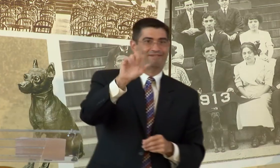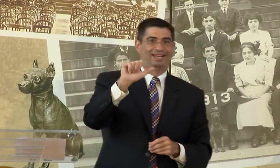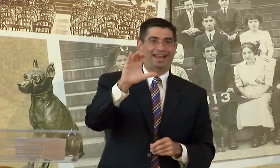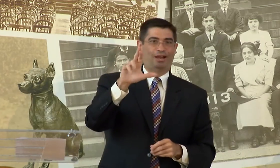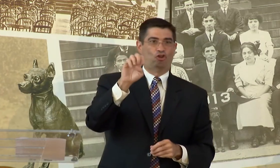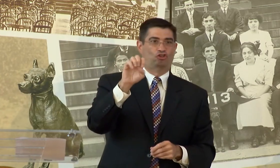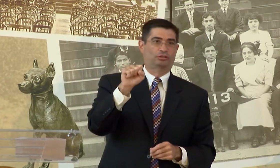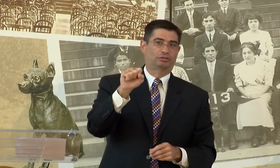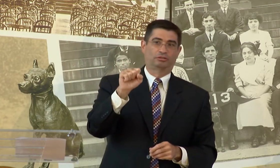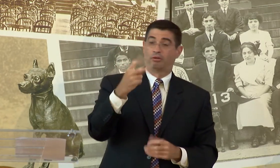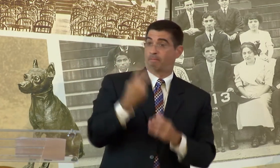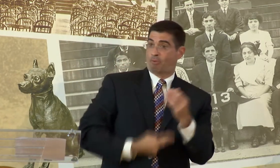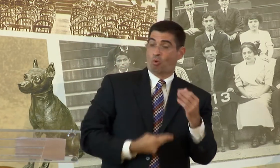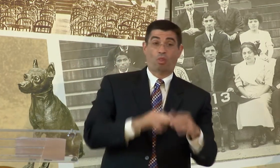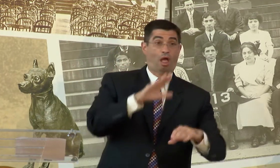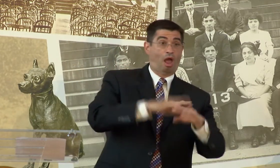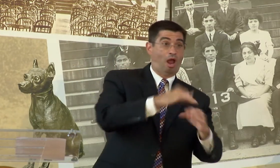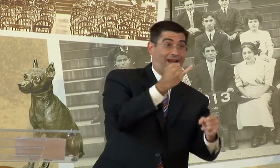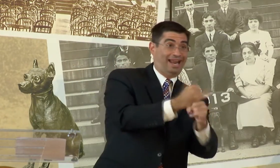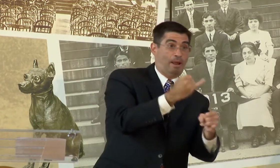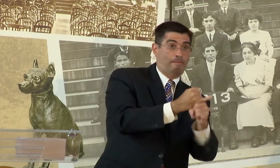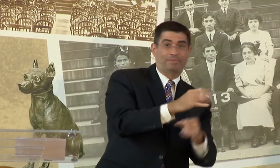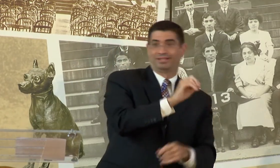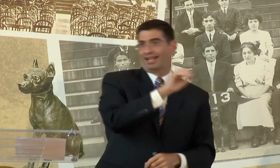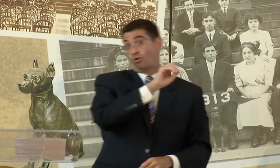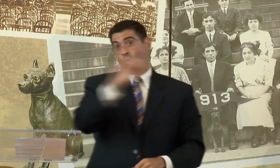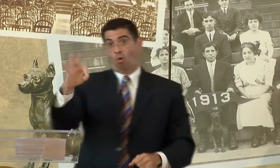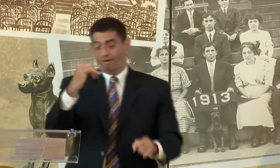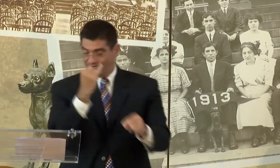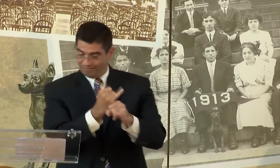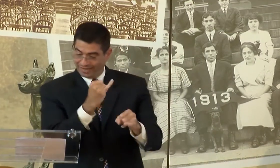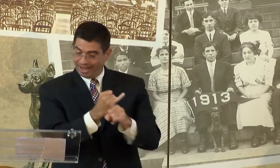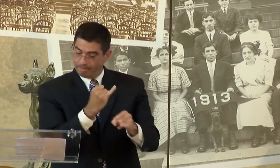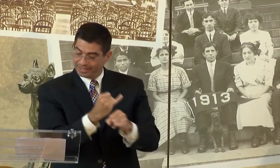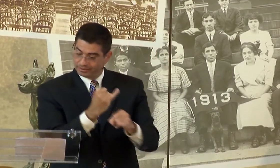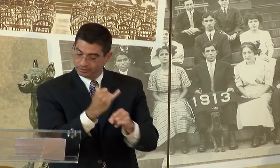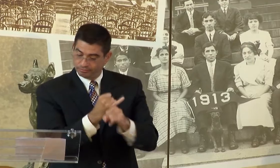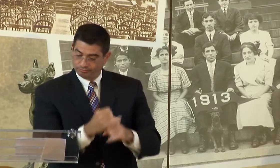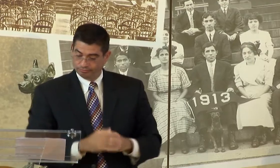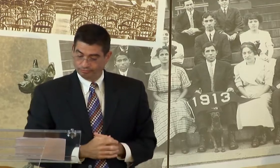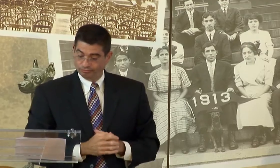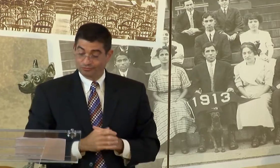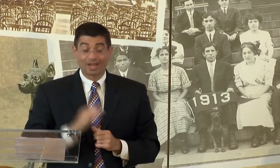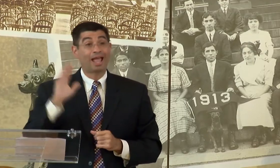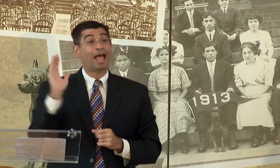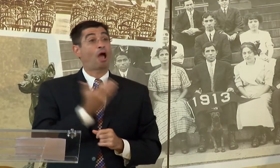TOTAL OF SEVEN ACRES, BOTH ON CAMPUS AND OFF CAMPUS.